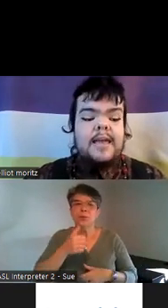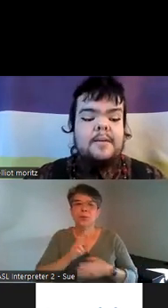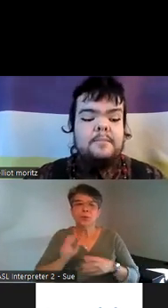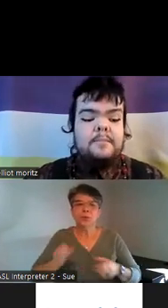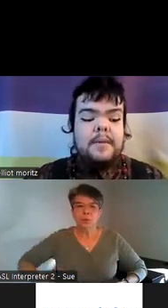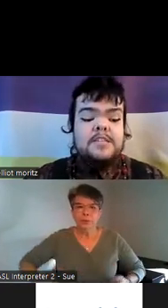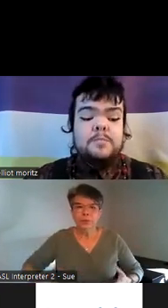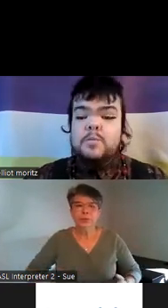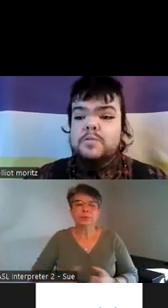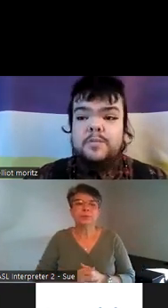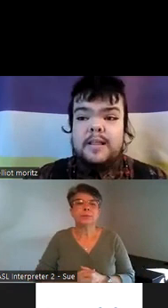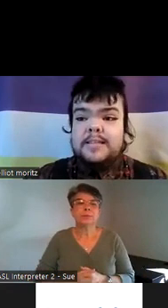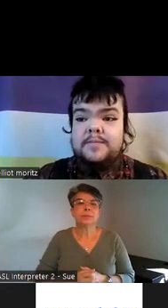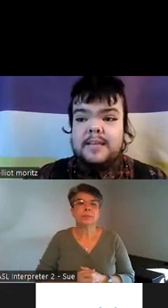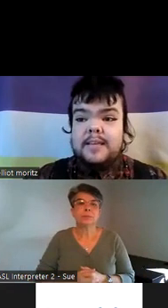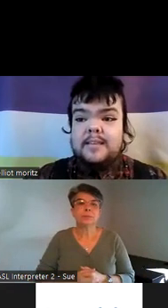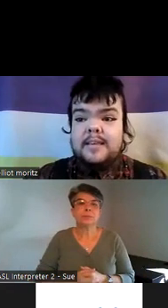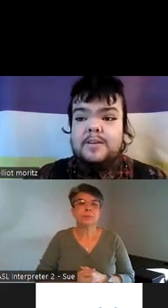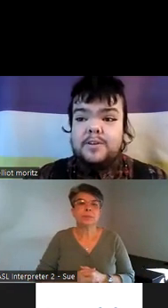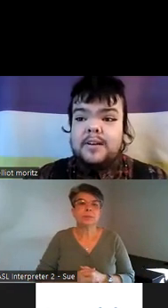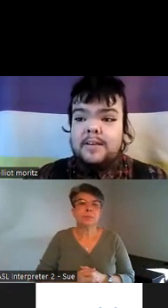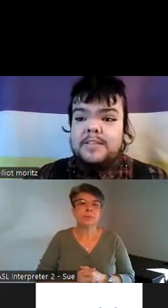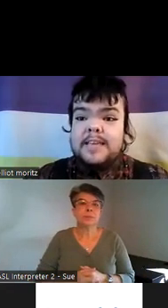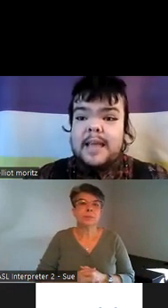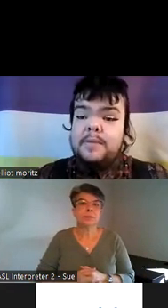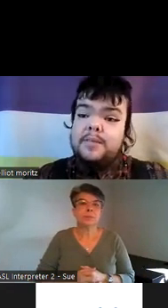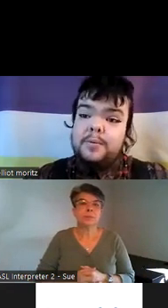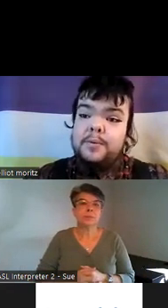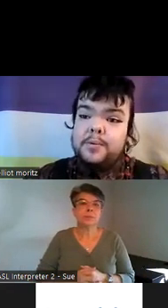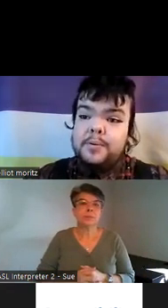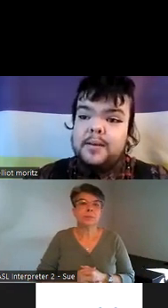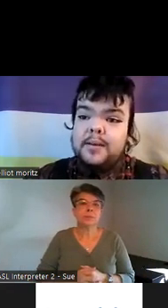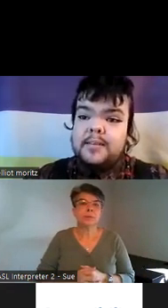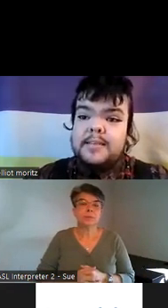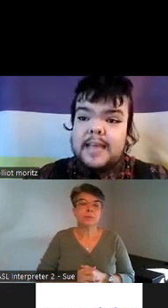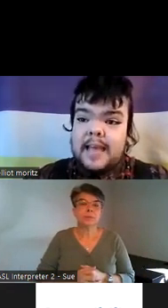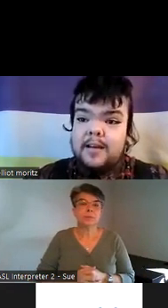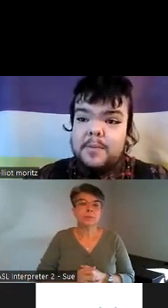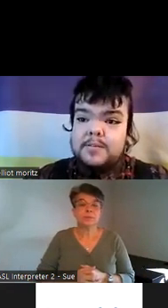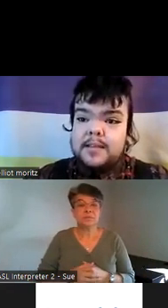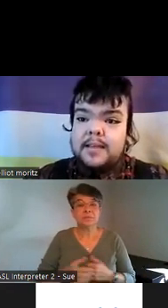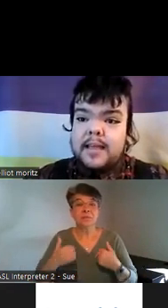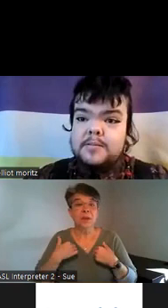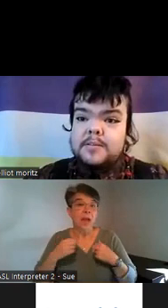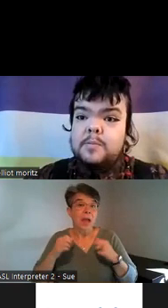I am my spoons are relatively like good enough to get me through the day on most accounts oh